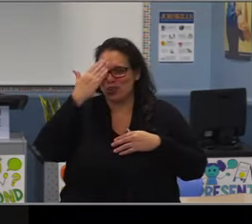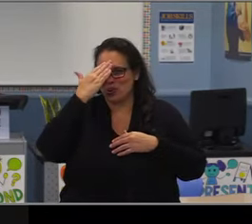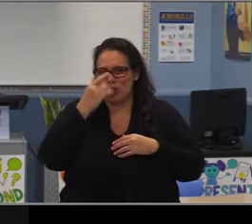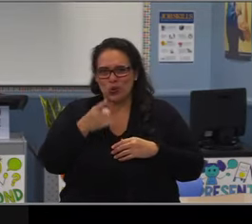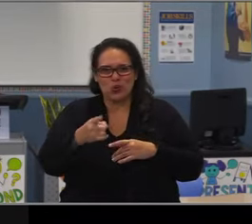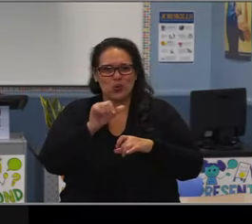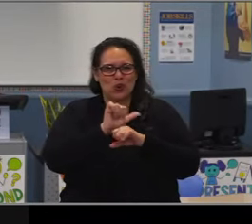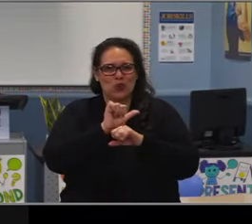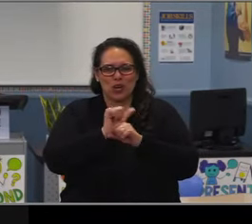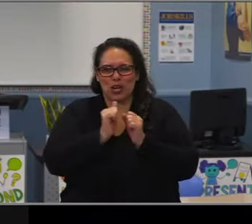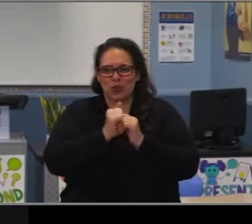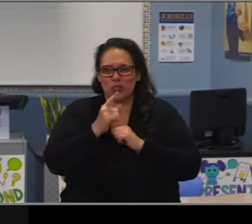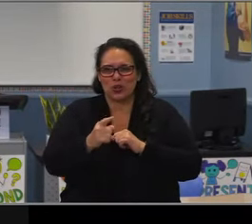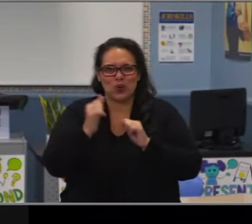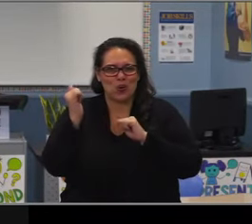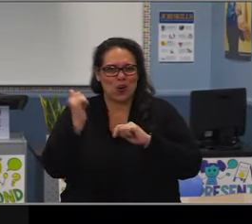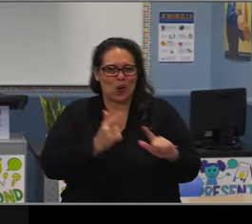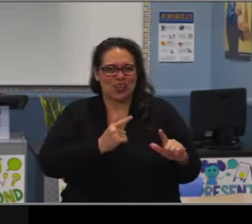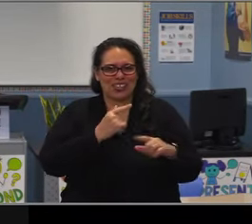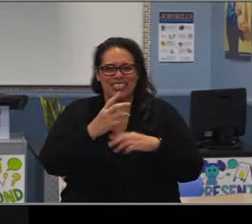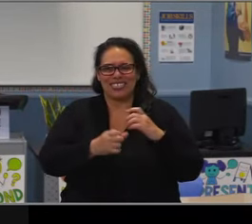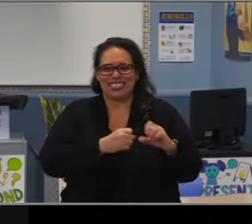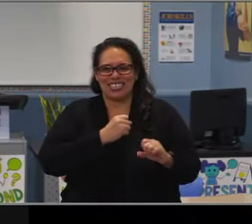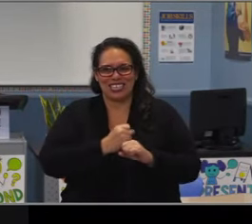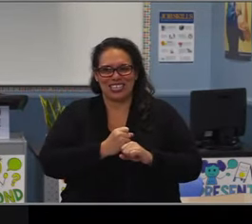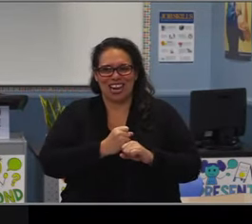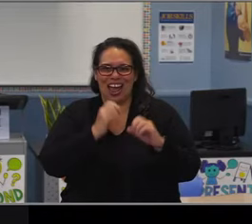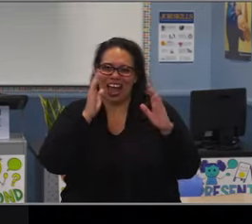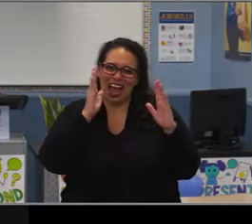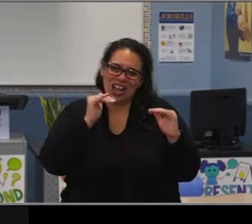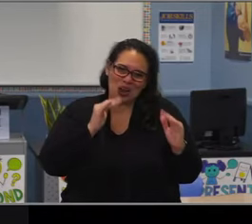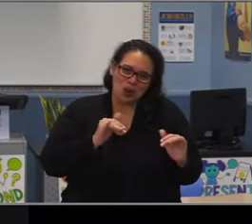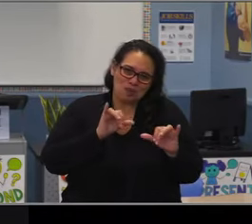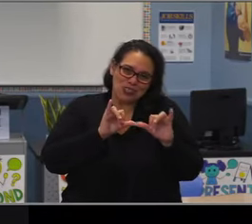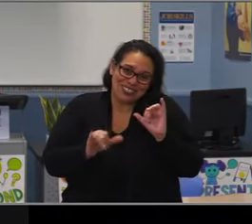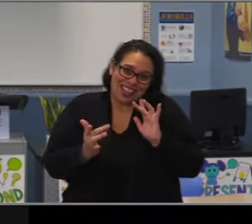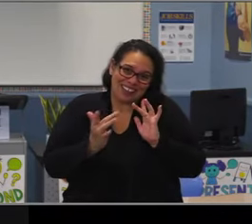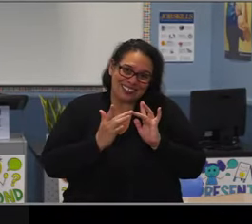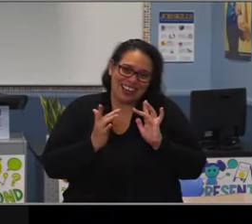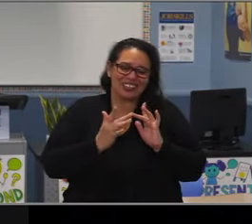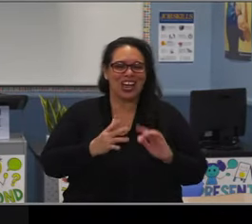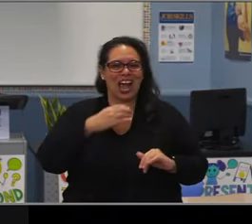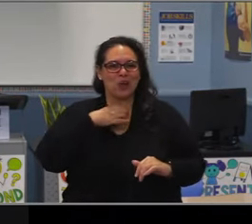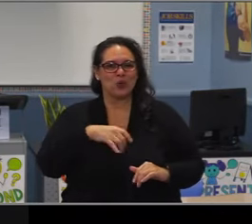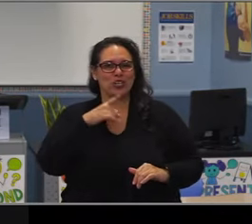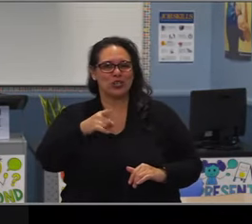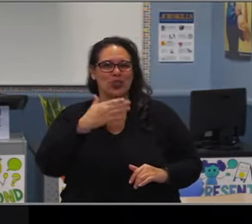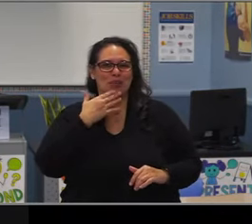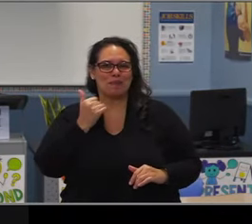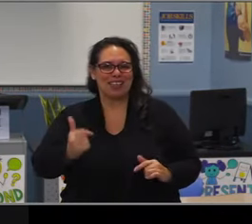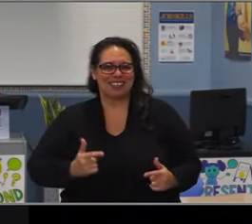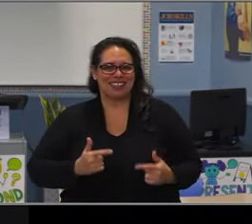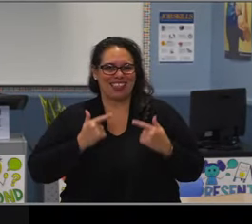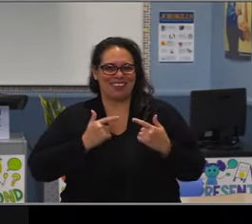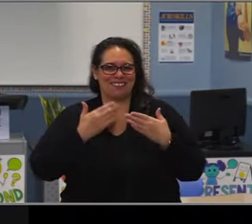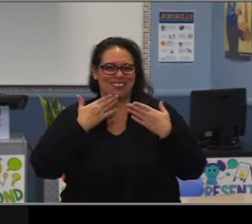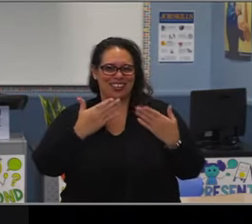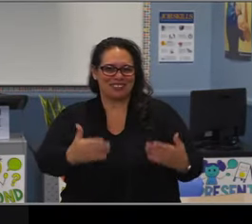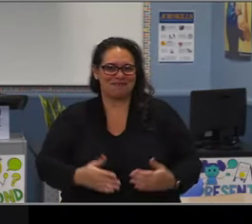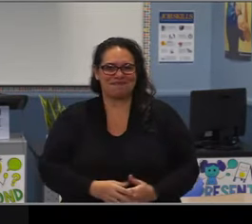Felton, I really appreciate all of your support in our district over these years. You were working in equity before we ever called it equity.